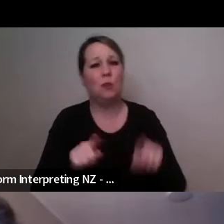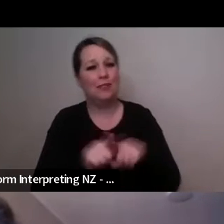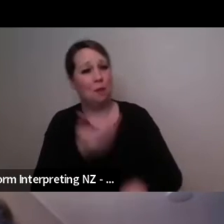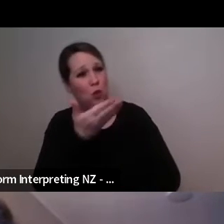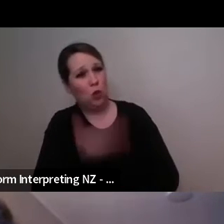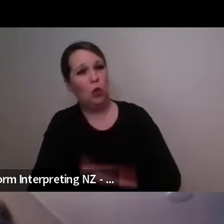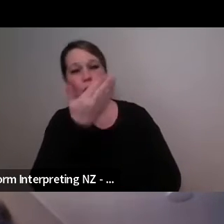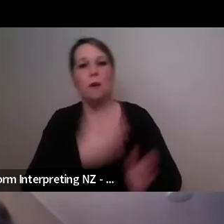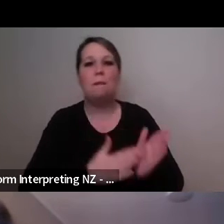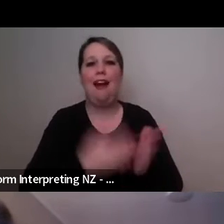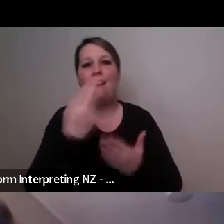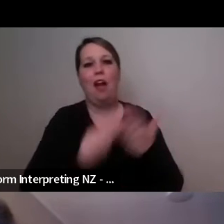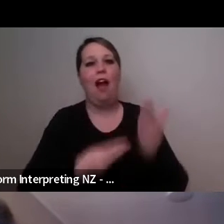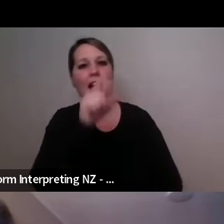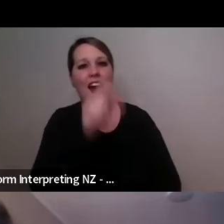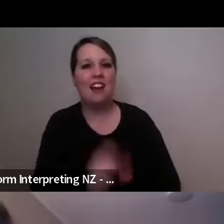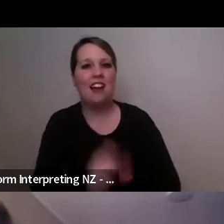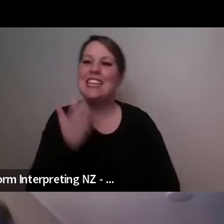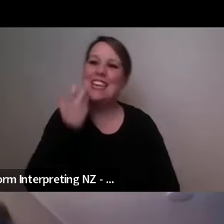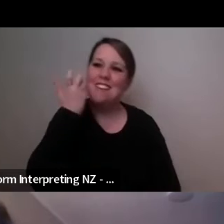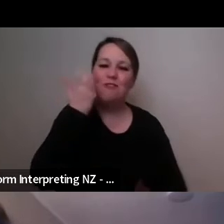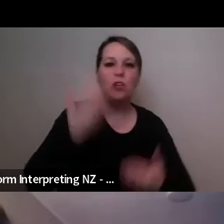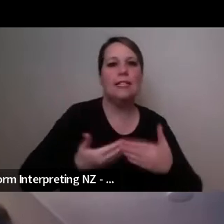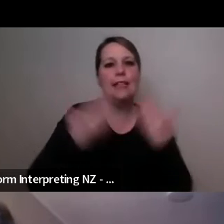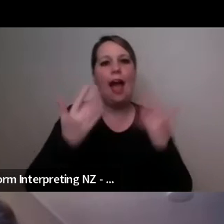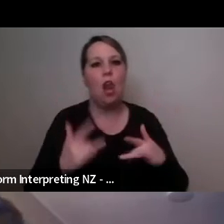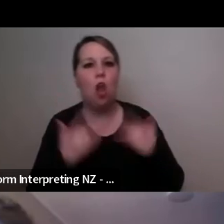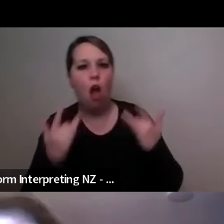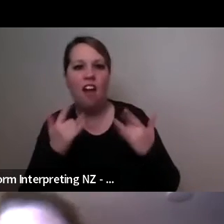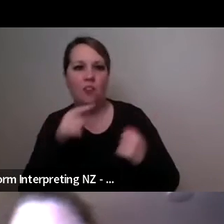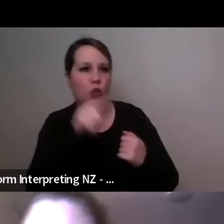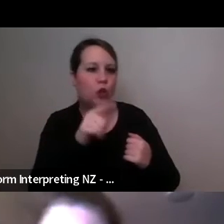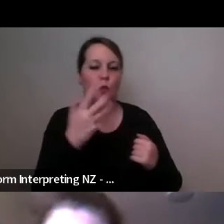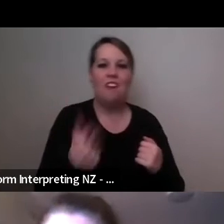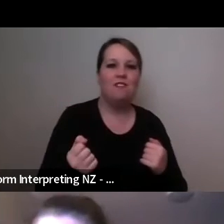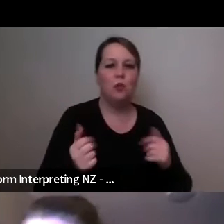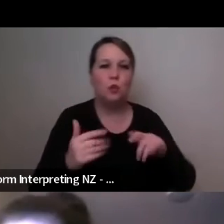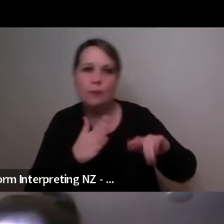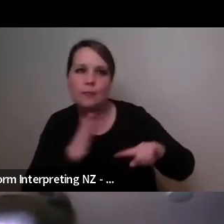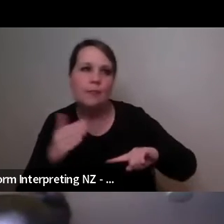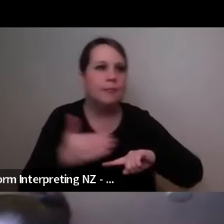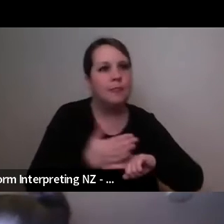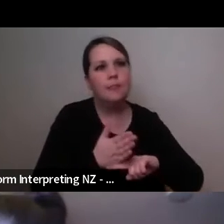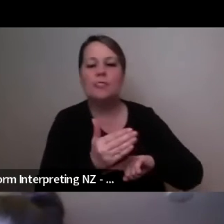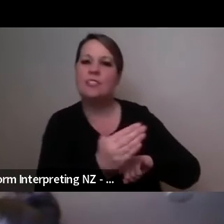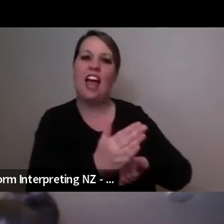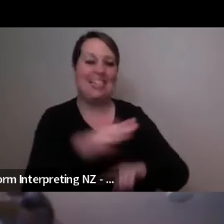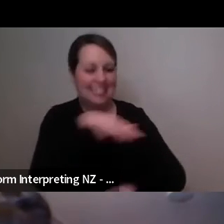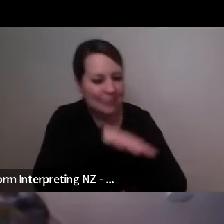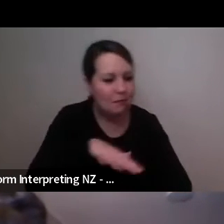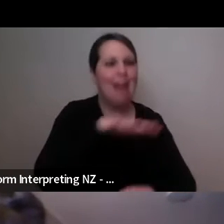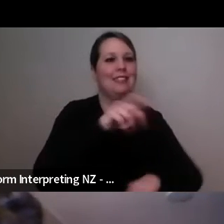and navigation of um space and time you know because we always have to look down when we're in our chairs